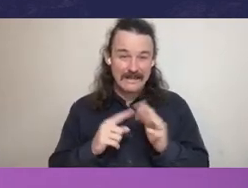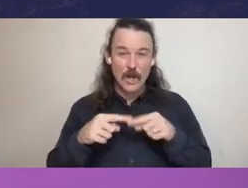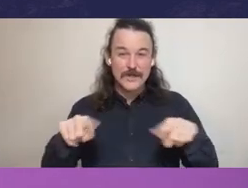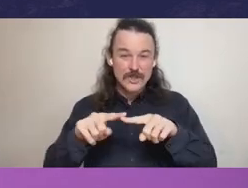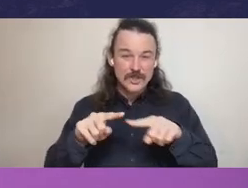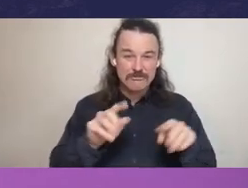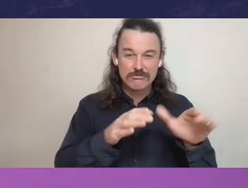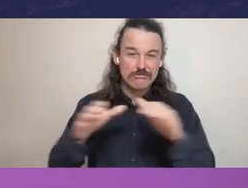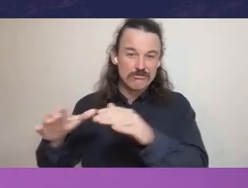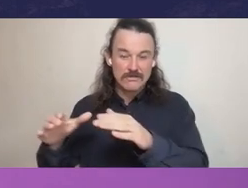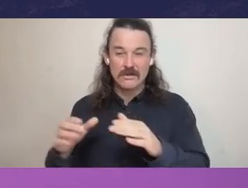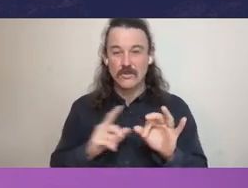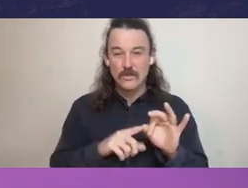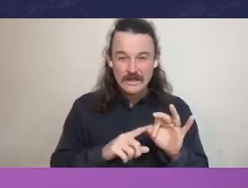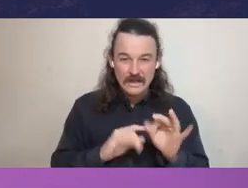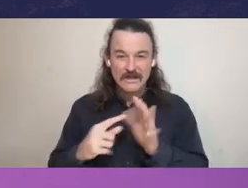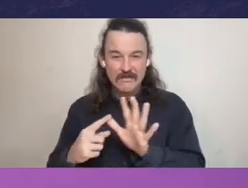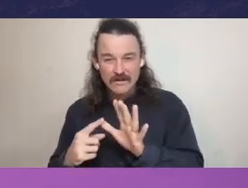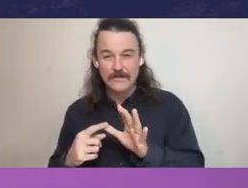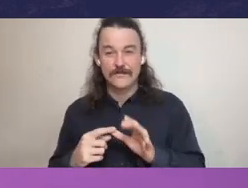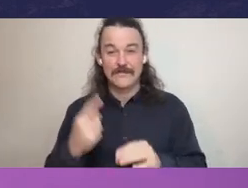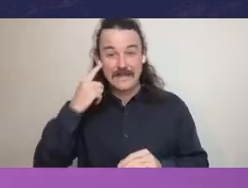the fact that prosecutions have not necessarily gone